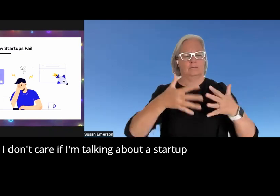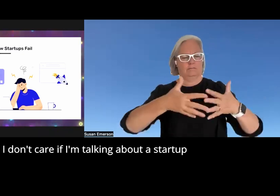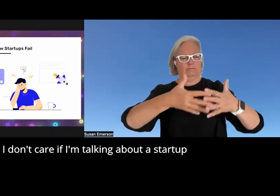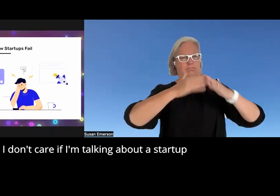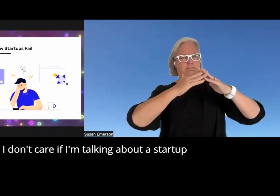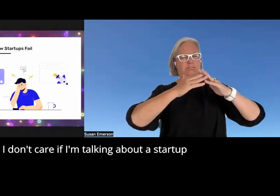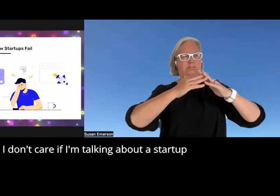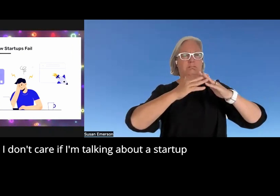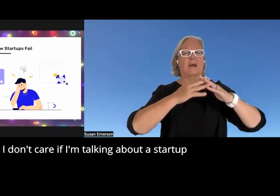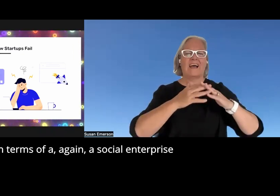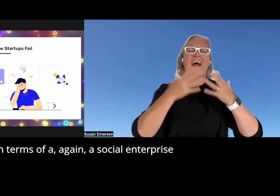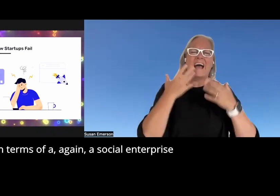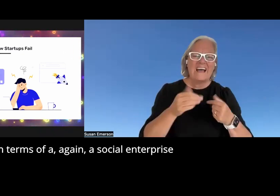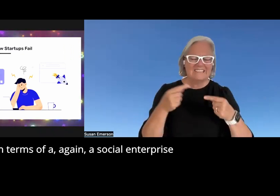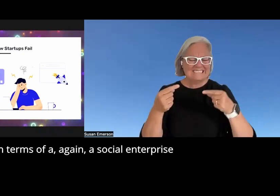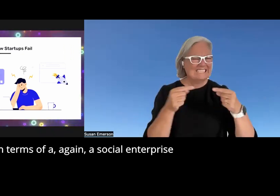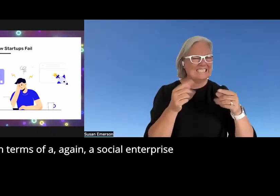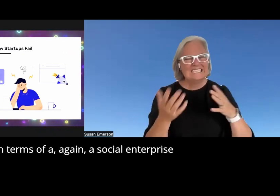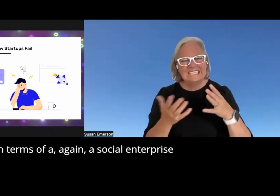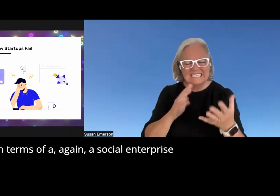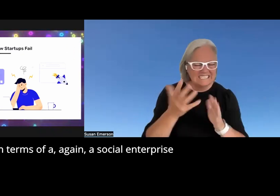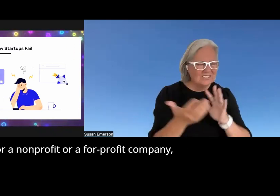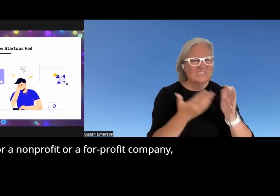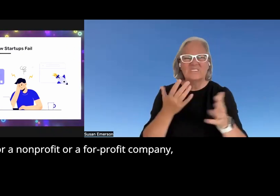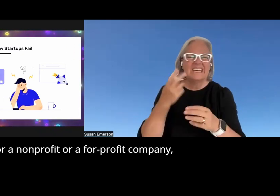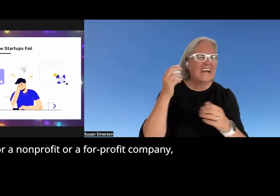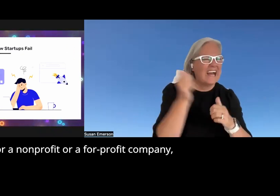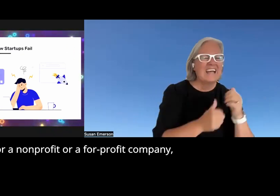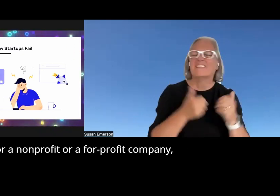care if I'm talking about a startup in terms of again a social Enterprise or a nonprofit